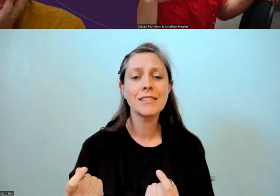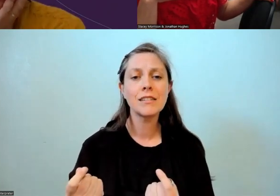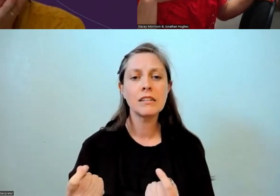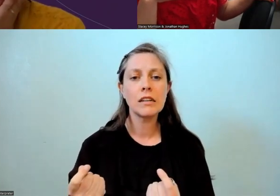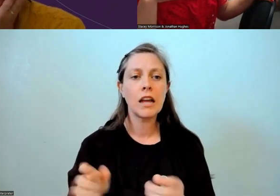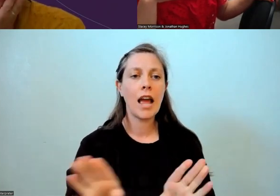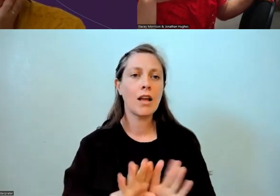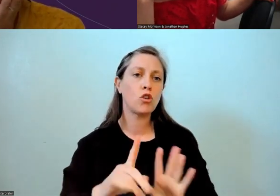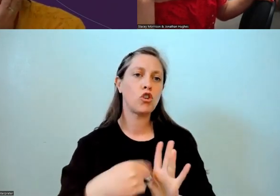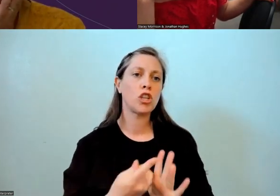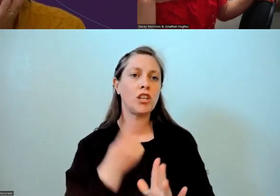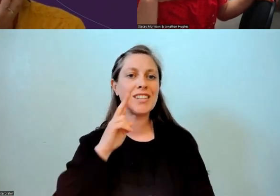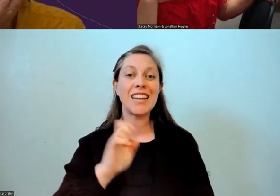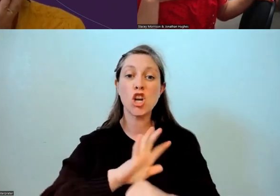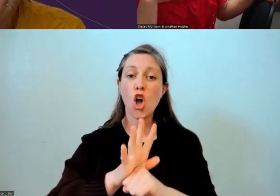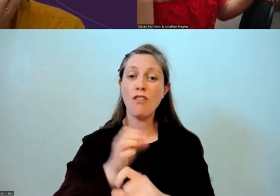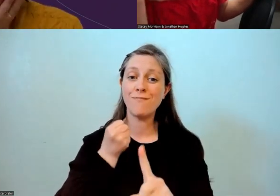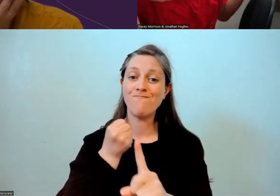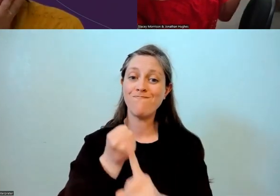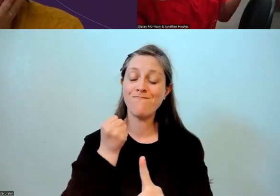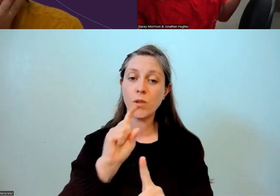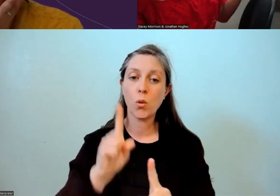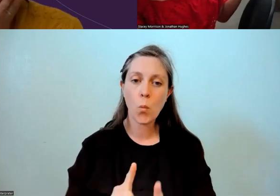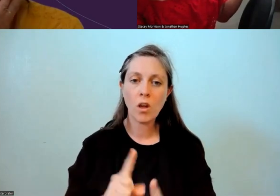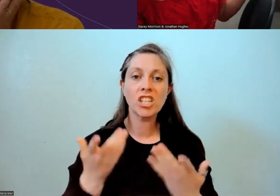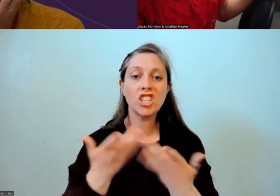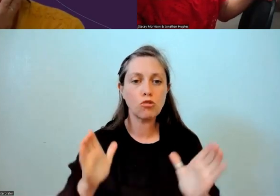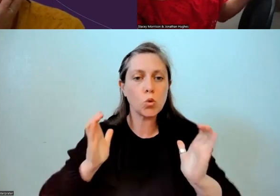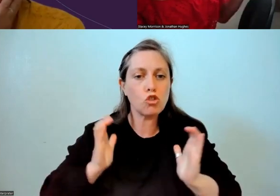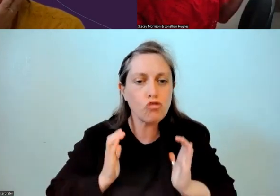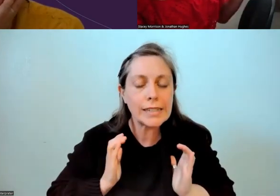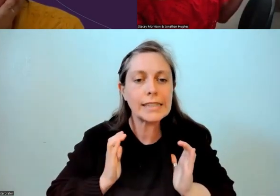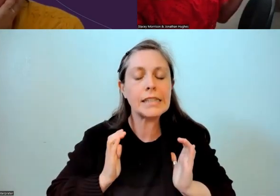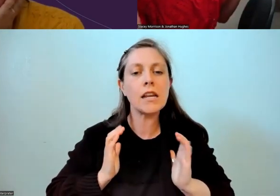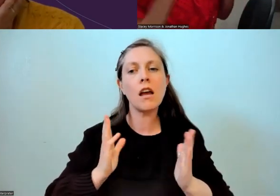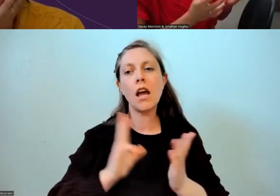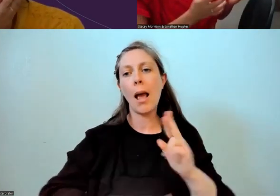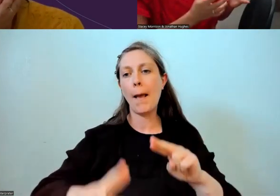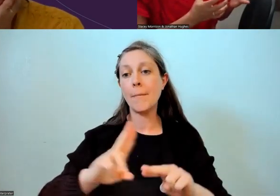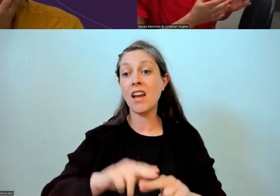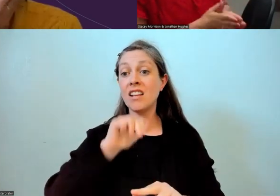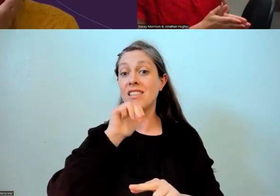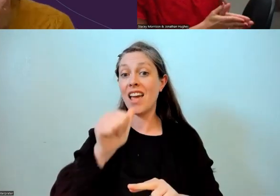what impact COVID's had with that. Just general stress, and parents if they do have some Reo,